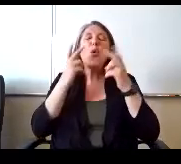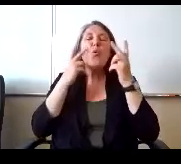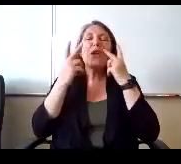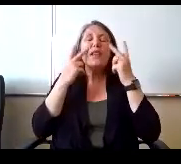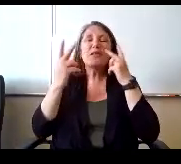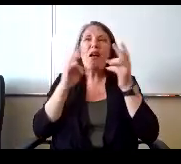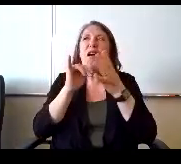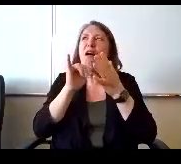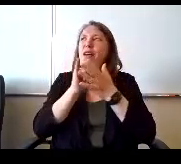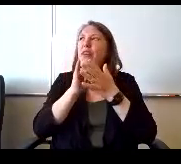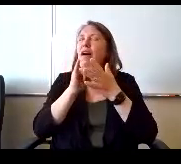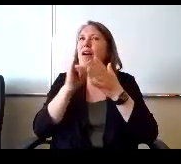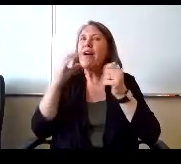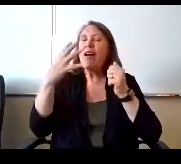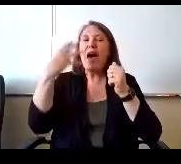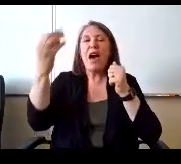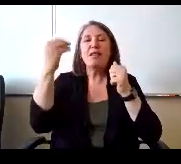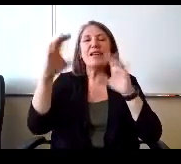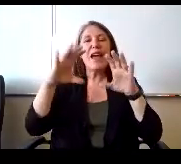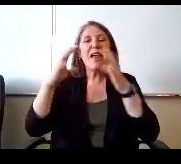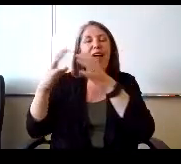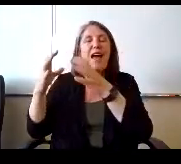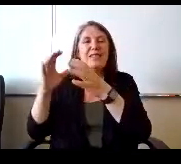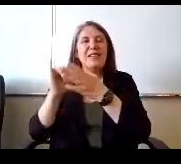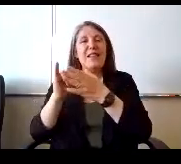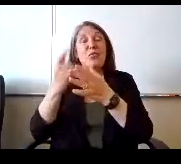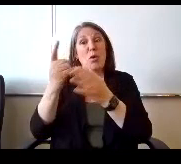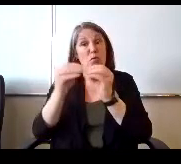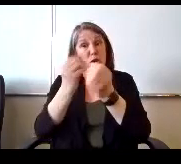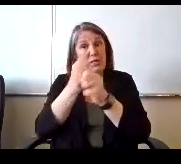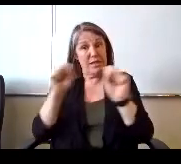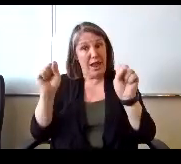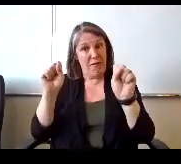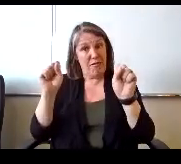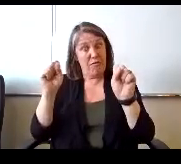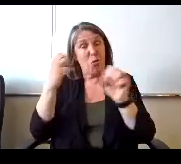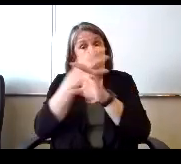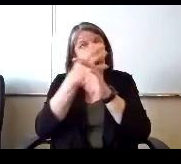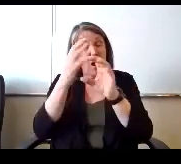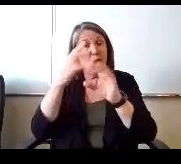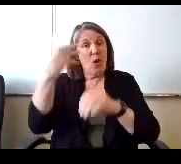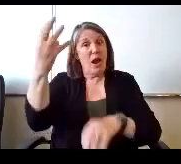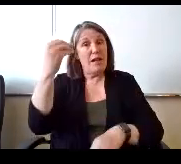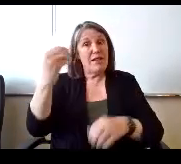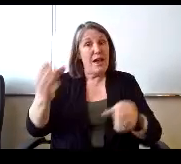classes as being one is safer. One route side were exercising with kids trying to, you know,